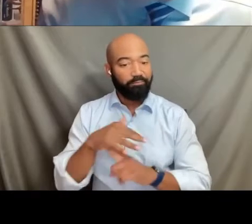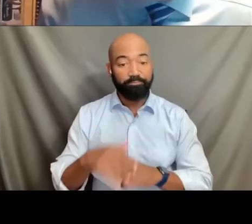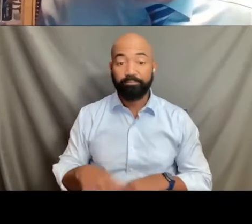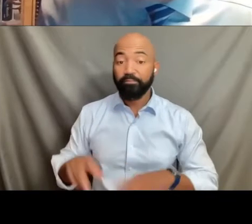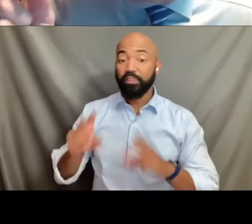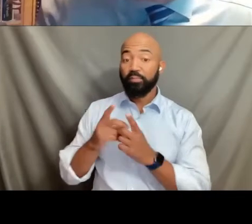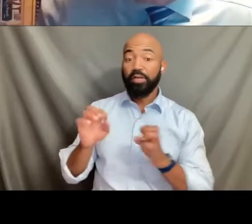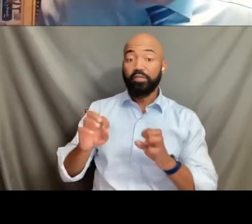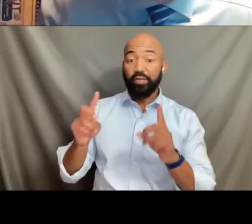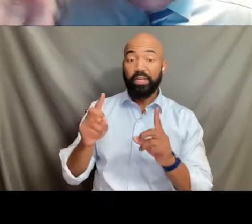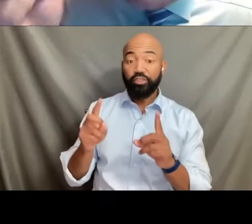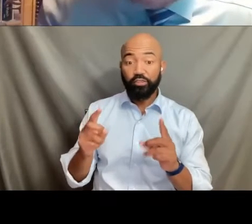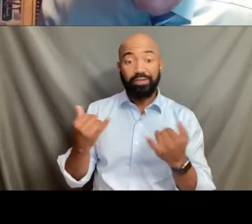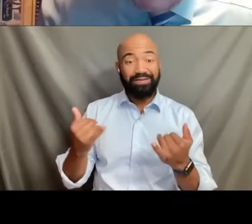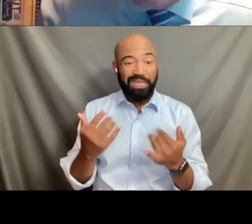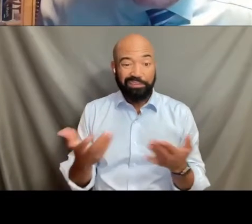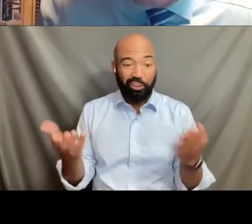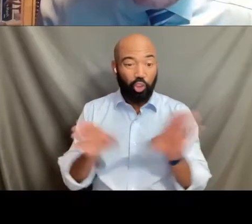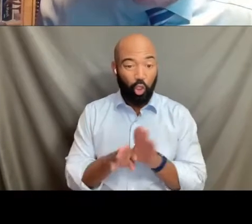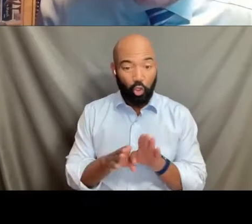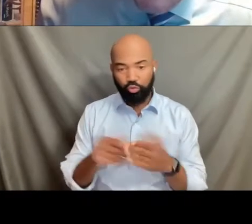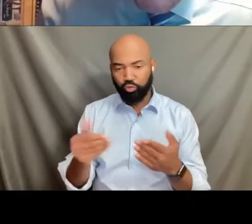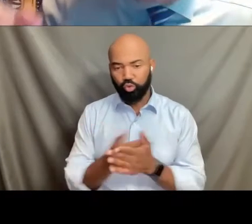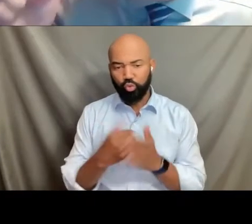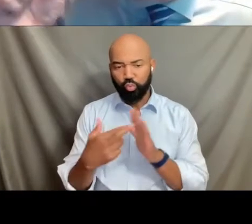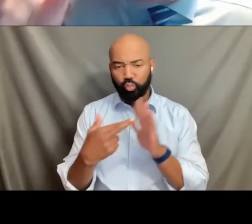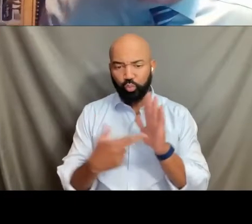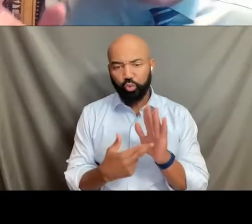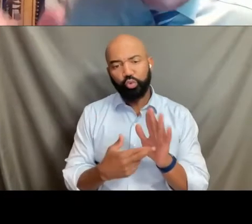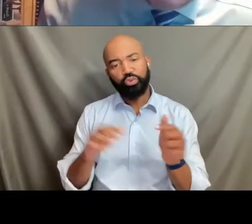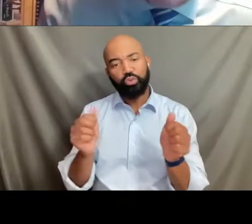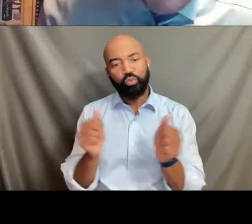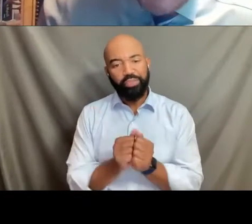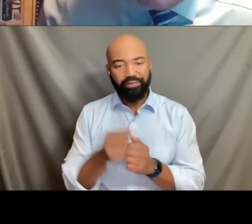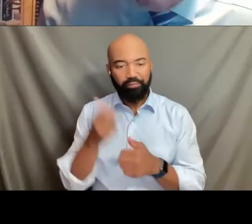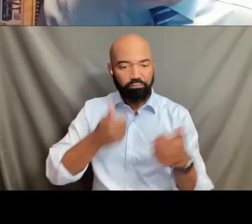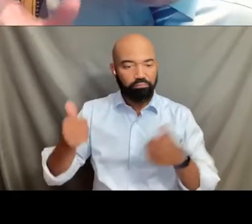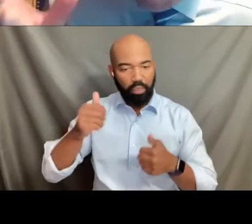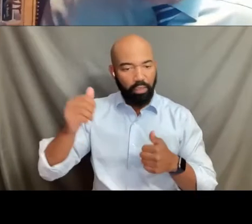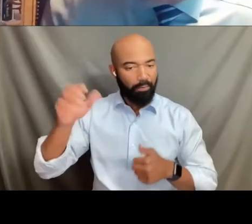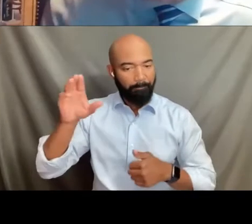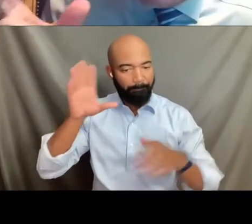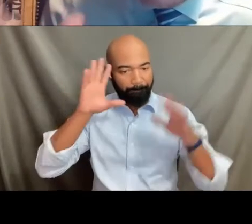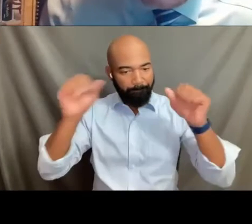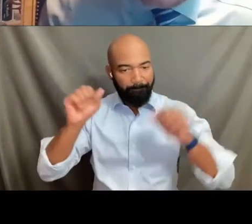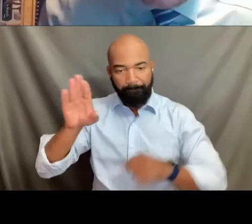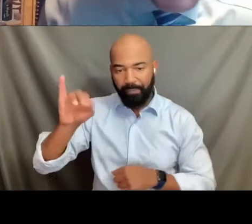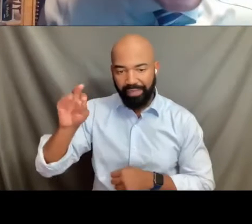is put together new rules under the Biden administration that ensure that Title IX for all of our students,